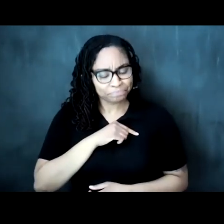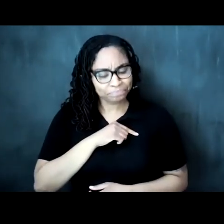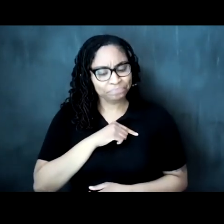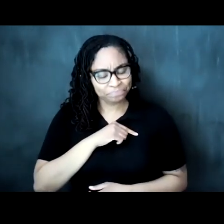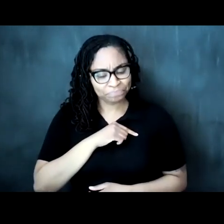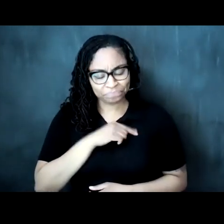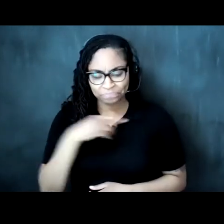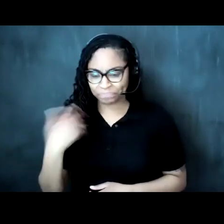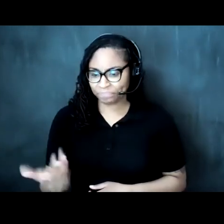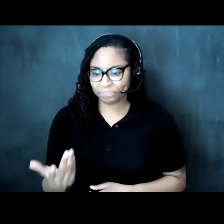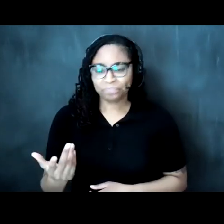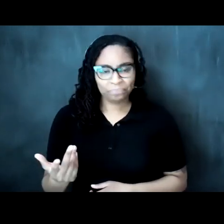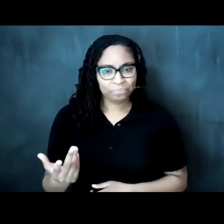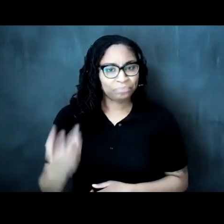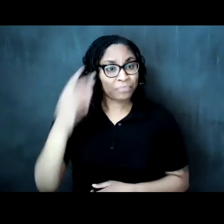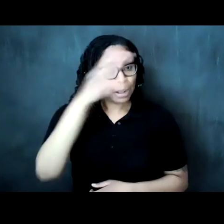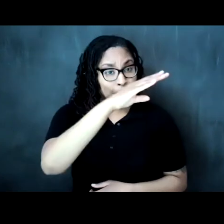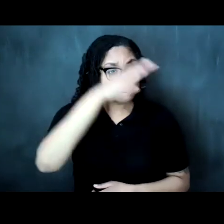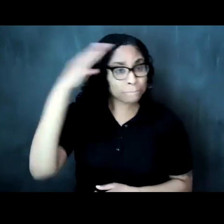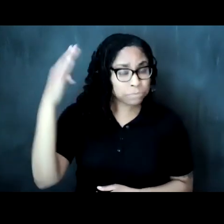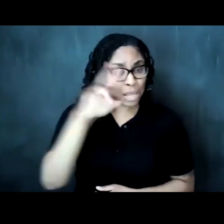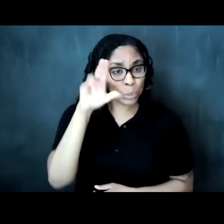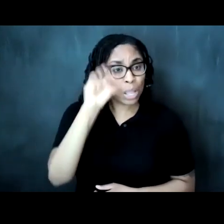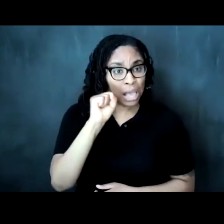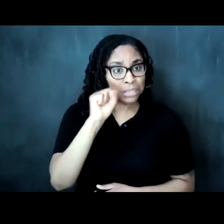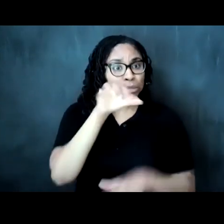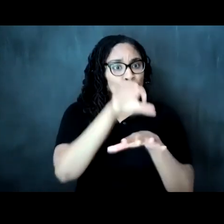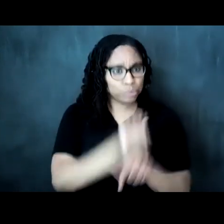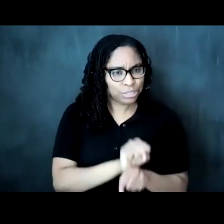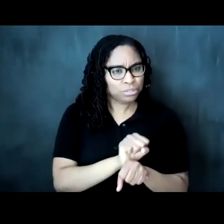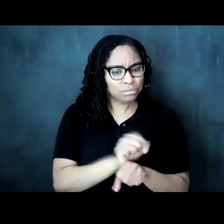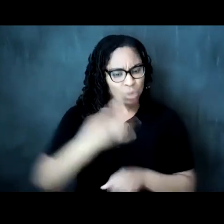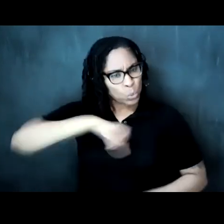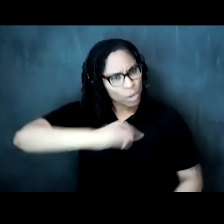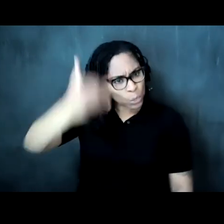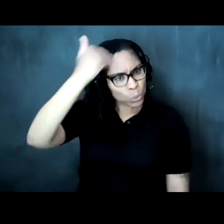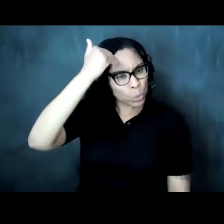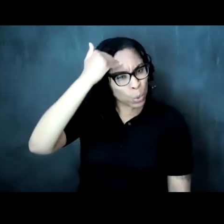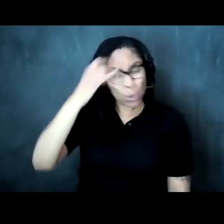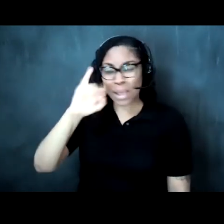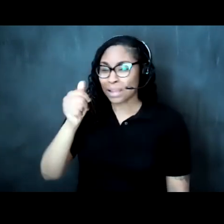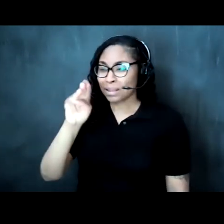black us traditions in particular we know this james baldwin told us this about music decades ago